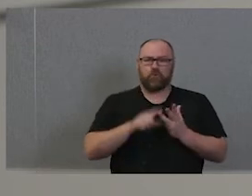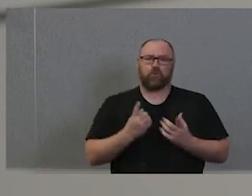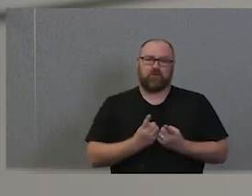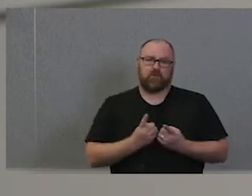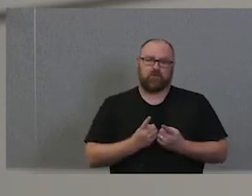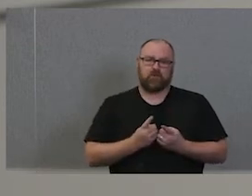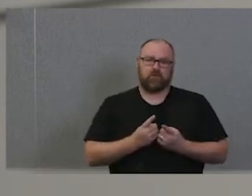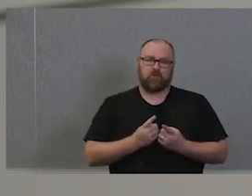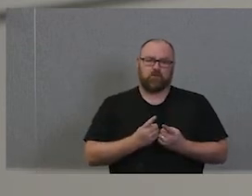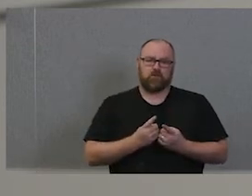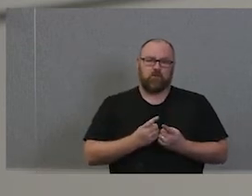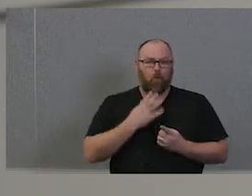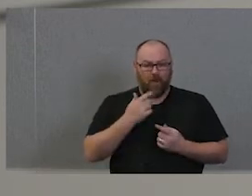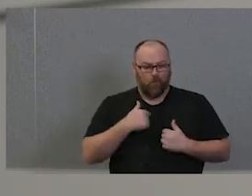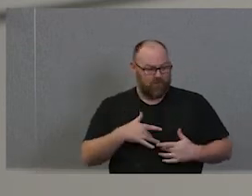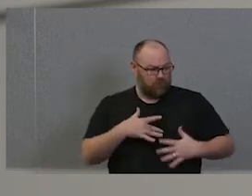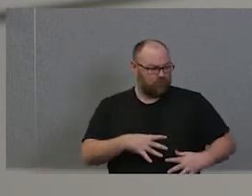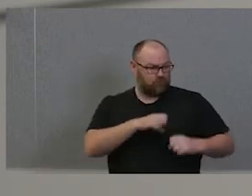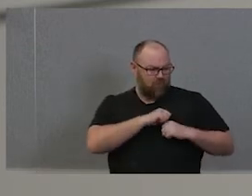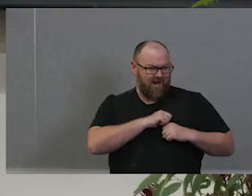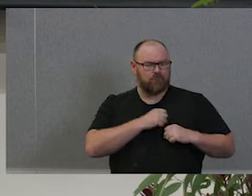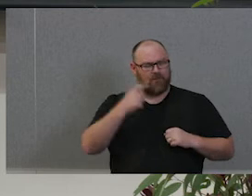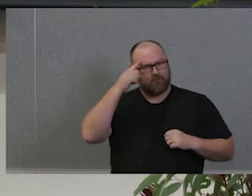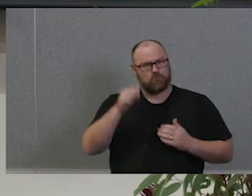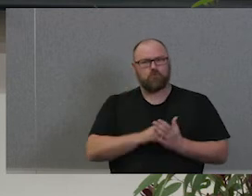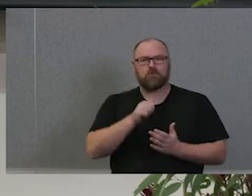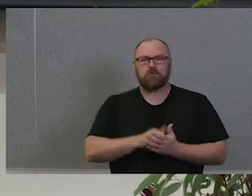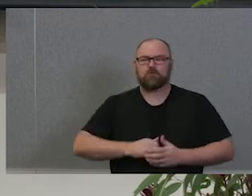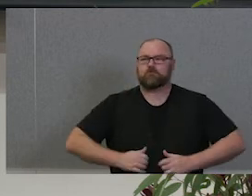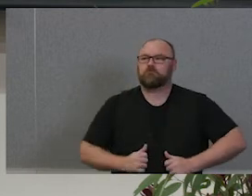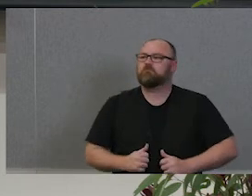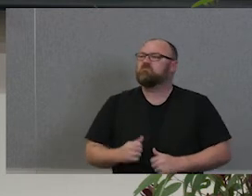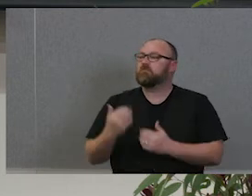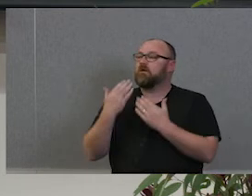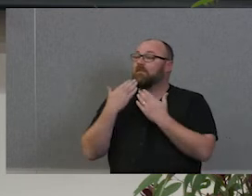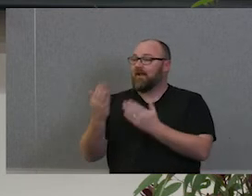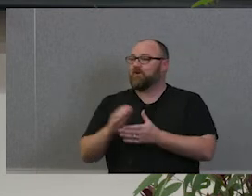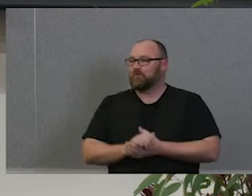Thank you. Thanks Sally. It's a really good point and we'll be able to continue this conversation upstairs.